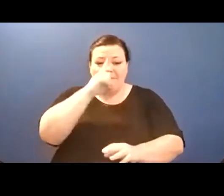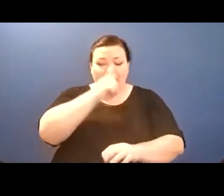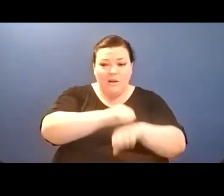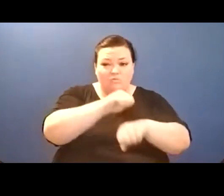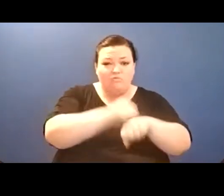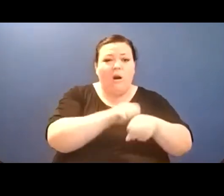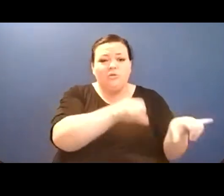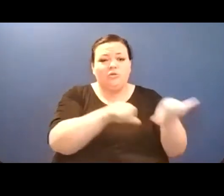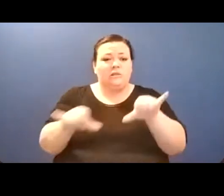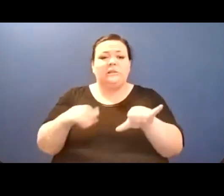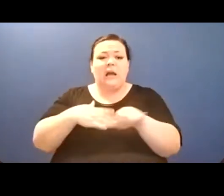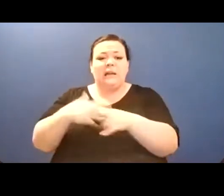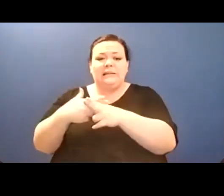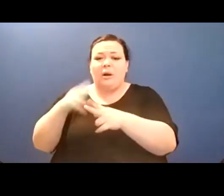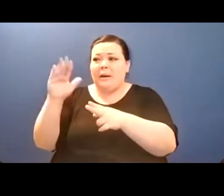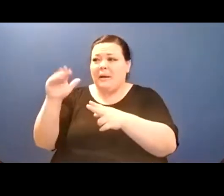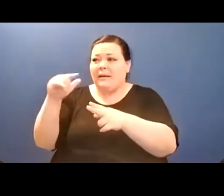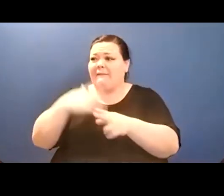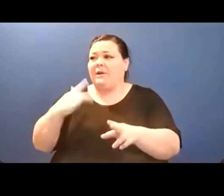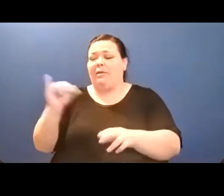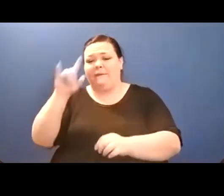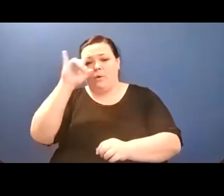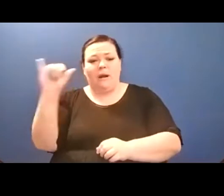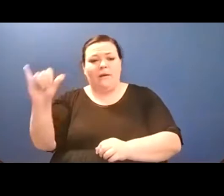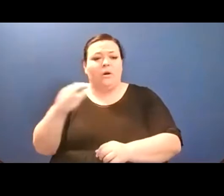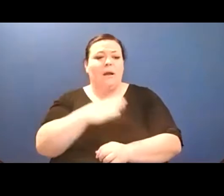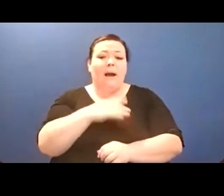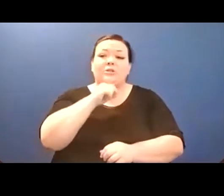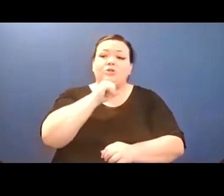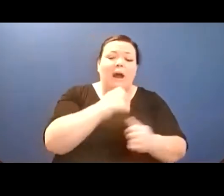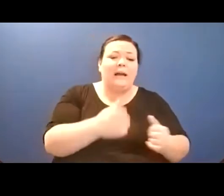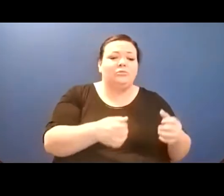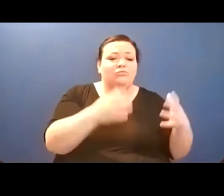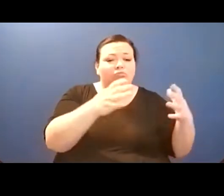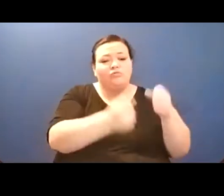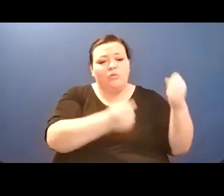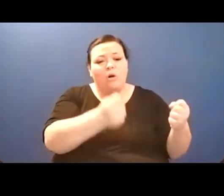that they see the trauma but are here to swim against/ the only stream I have ever known. So